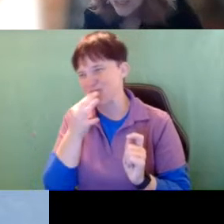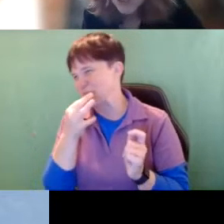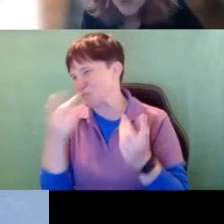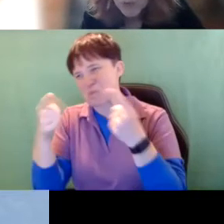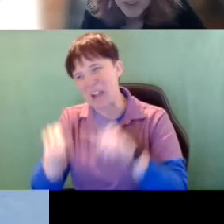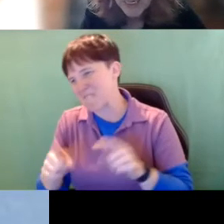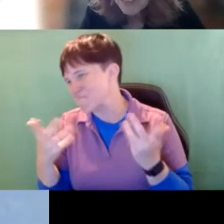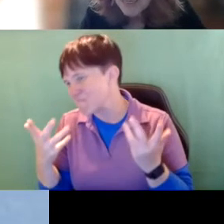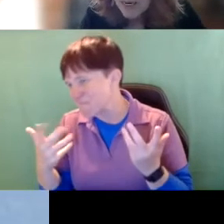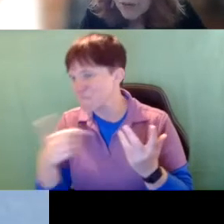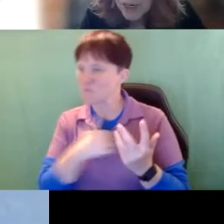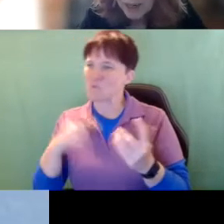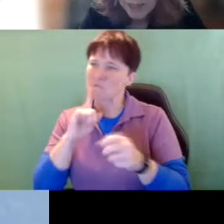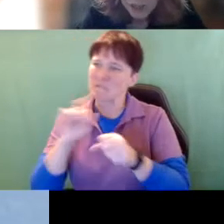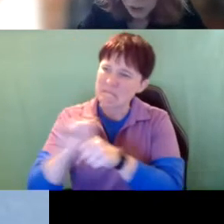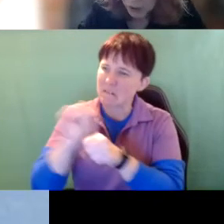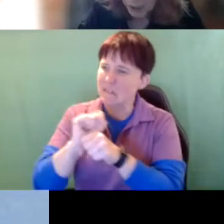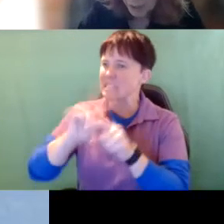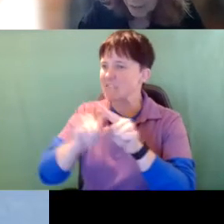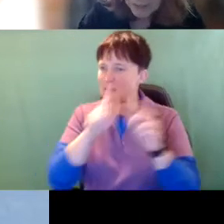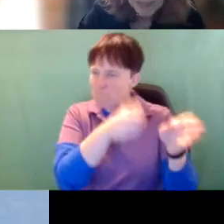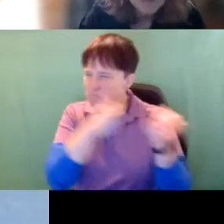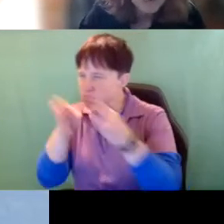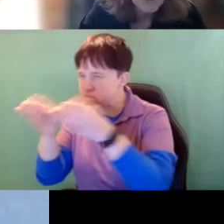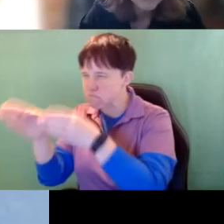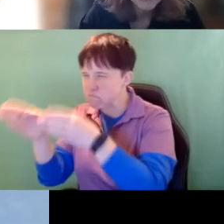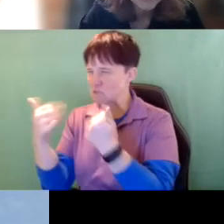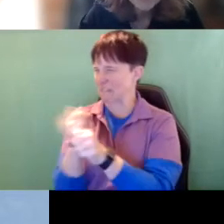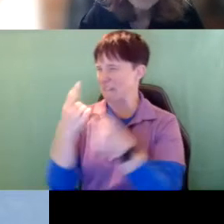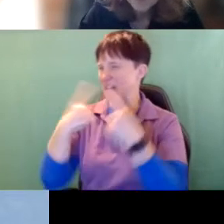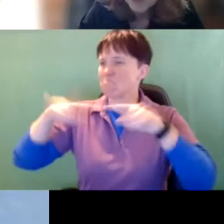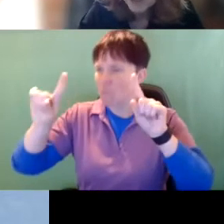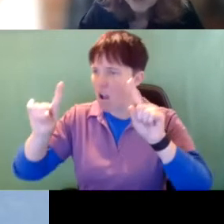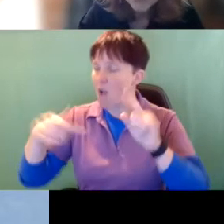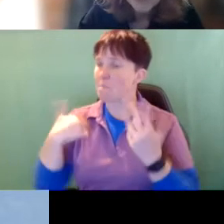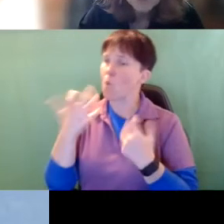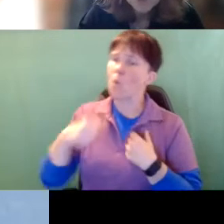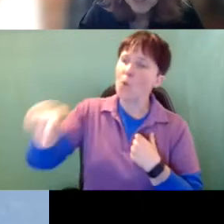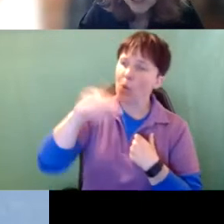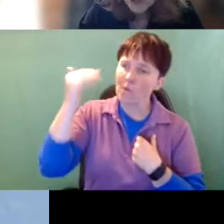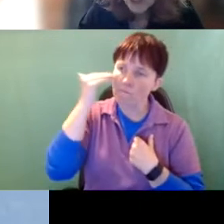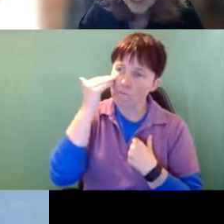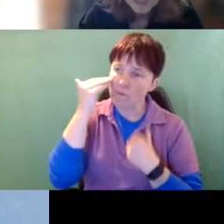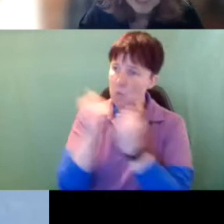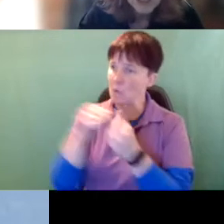So we're working on other areas to try to get that done but I wanted you to be familiar with this professional organization